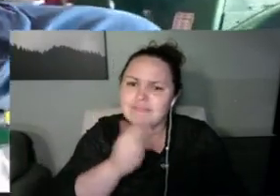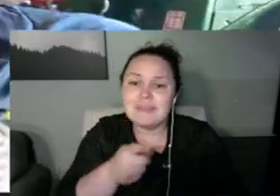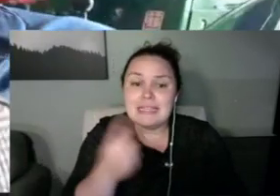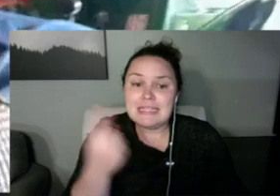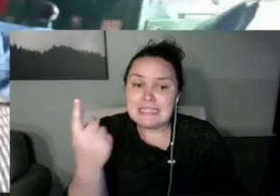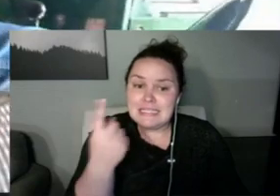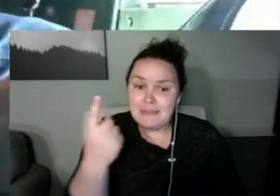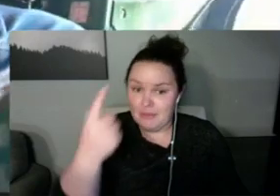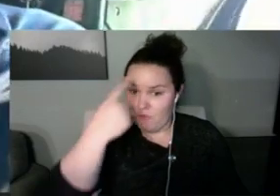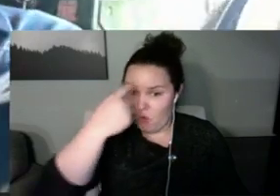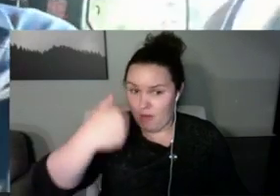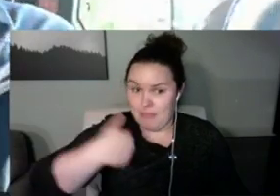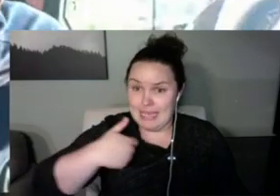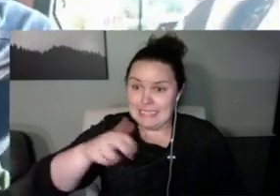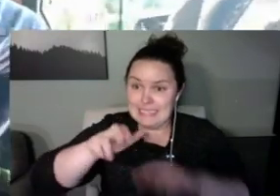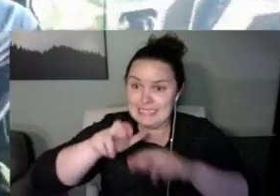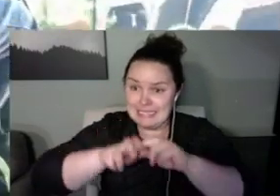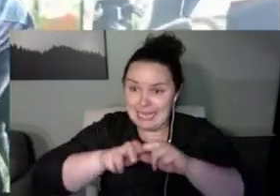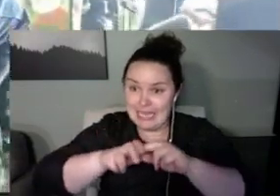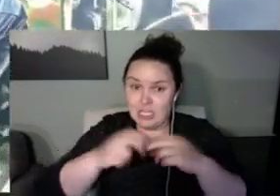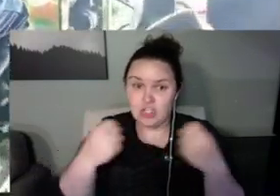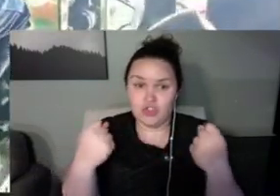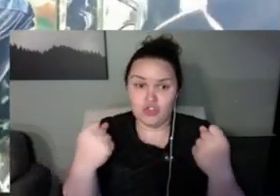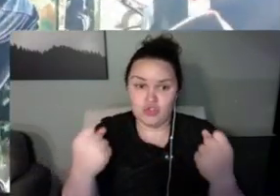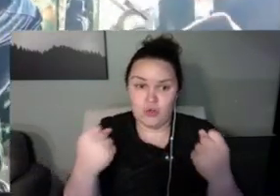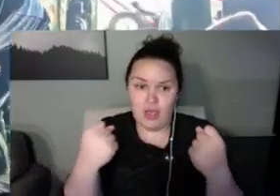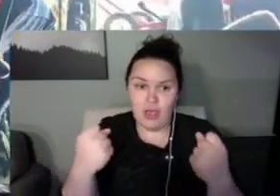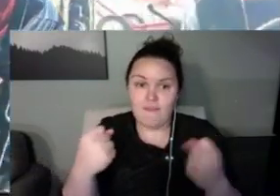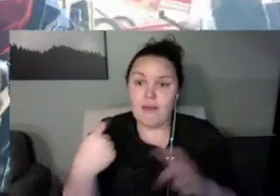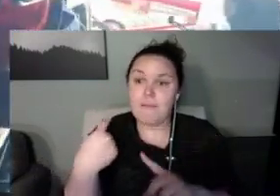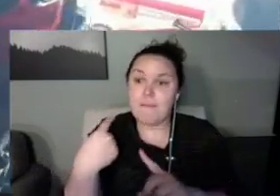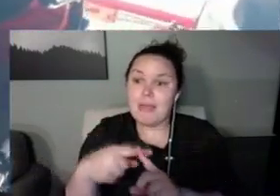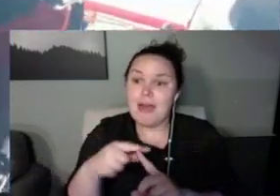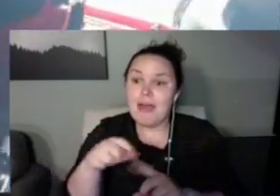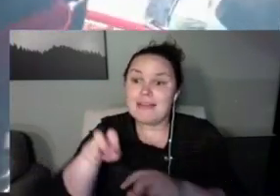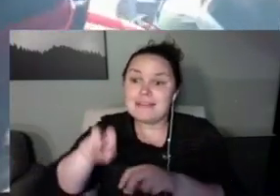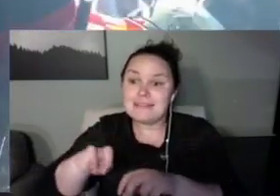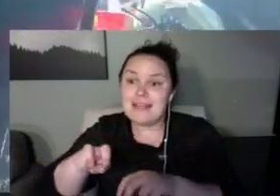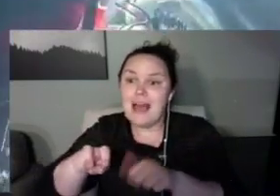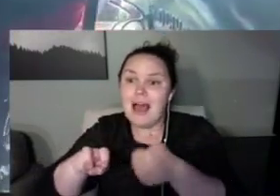and drive and for somebody to sit on my left-hand side here.